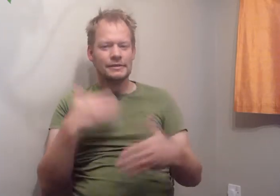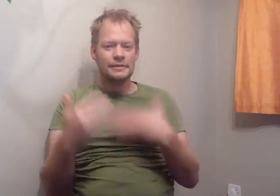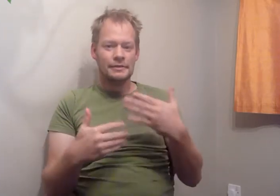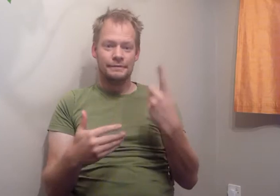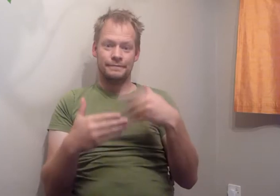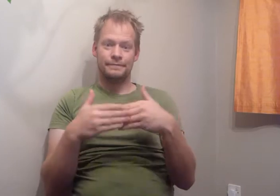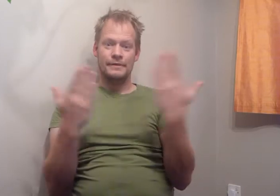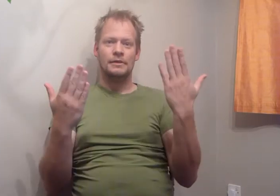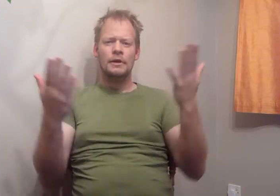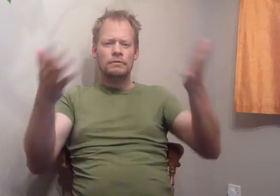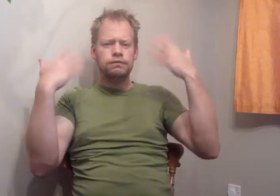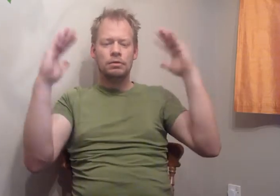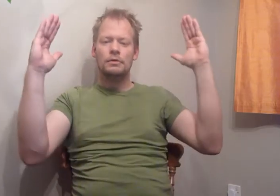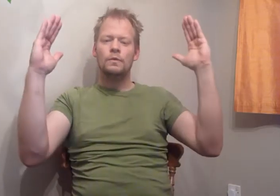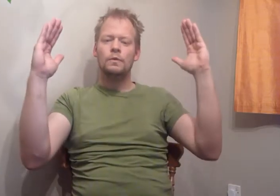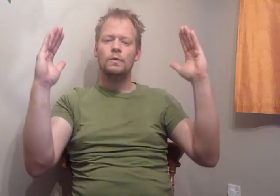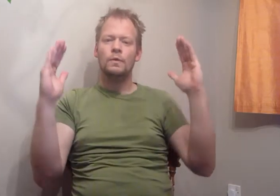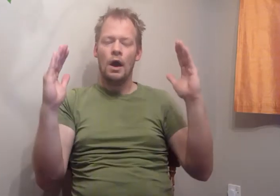One day the wind calmed down.